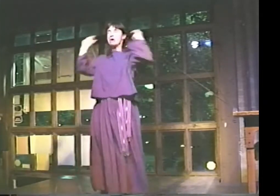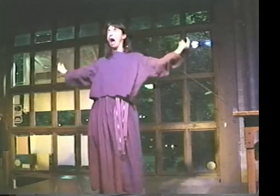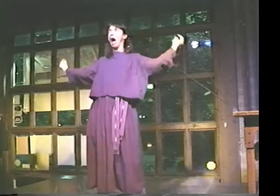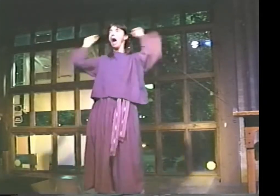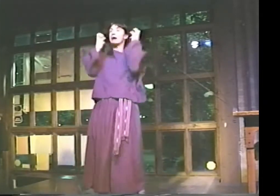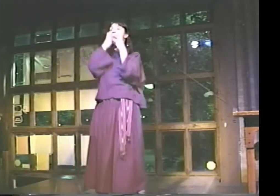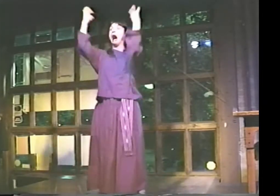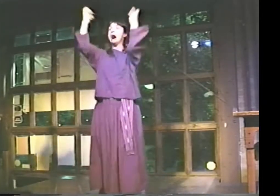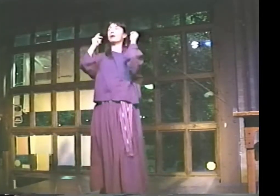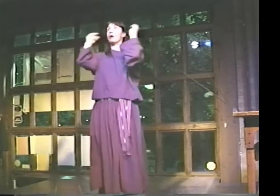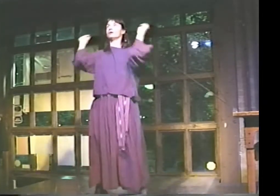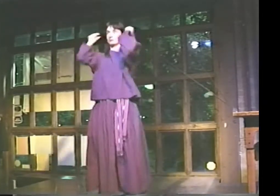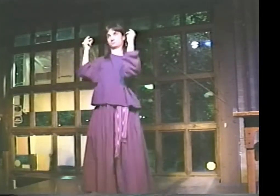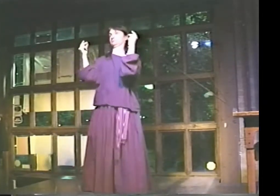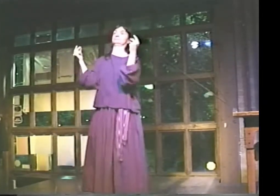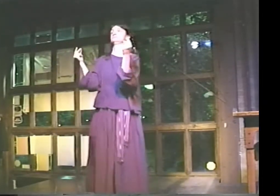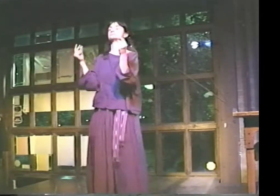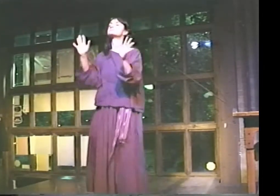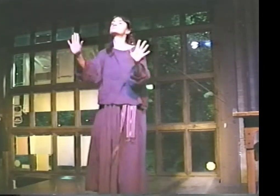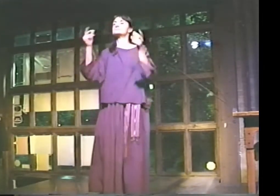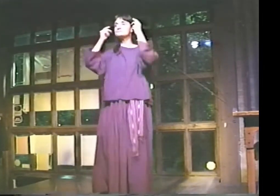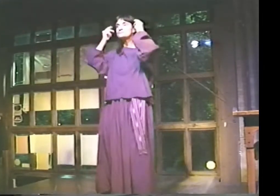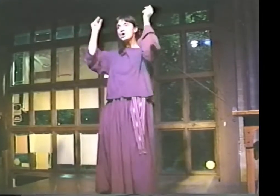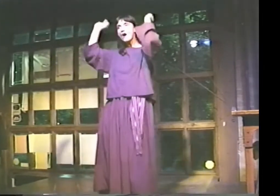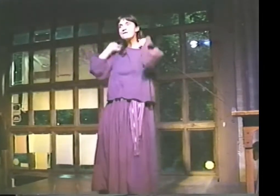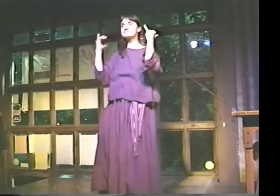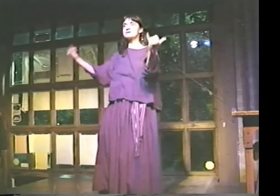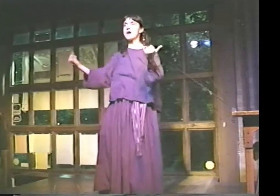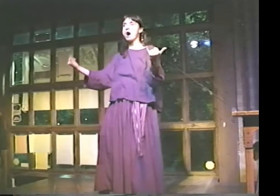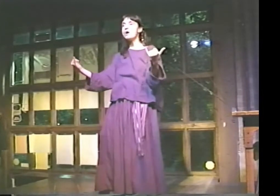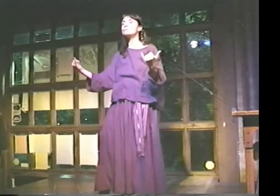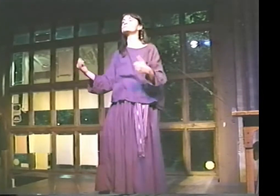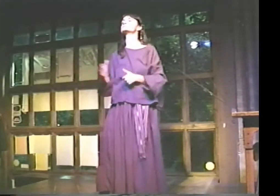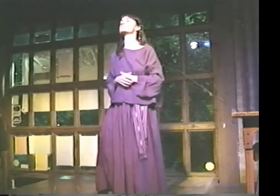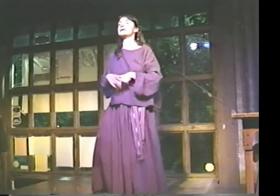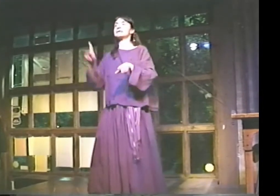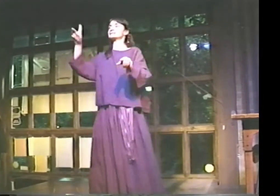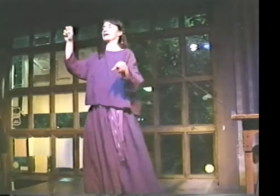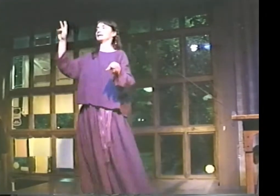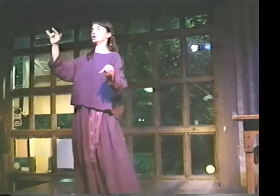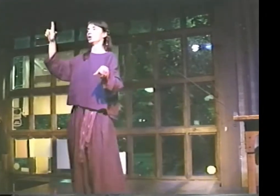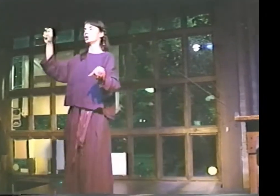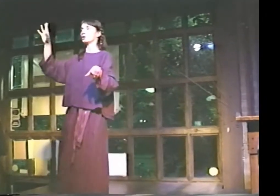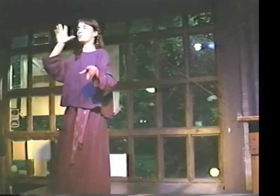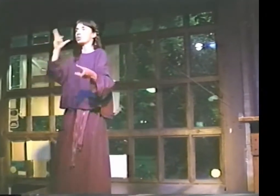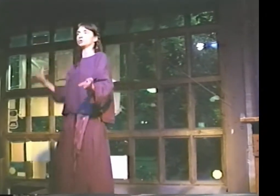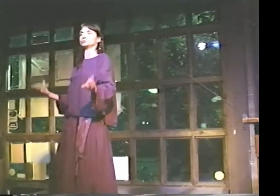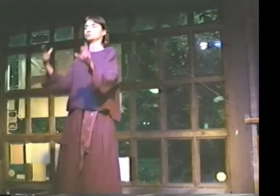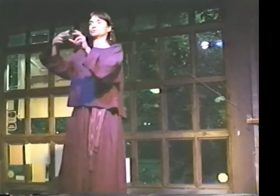I DON'T WANT YOU ALL TO BE SUING ME WHEN THESE LOUD VOICES COME THROUGH THE HEADPHONES. YOU NEED TO TAKE THEM OFF. AND I WANT YOU TO BECOME DEAF.